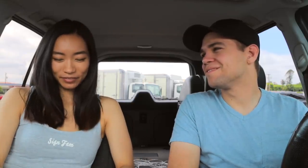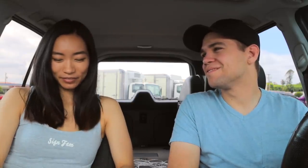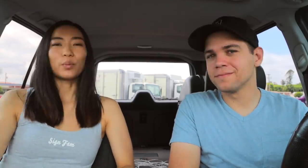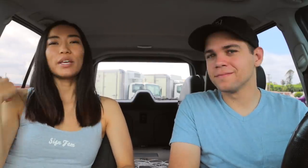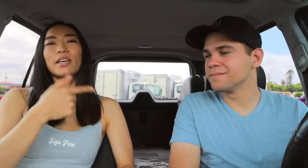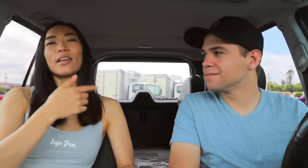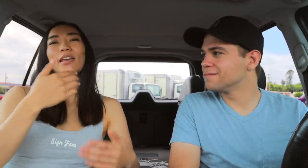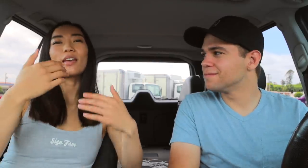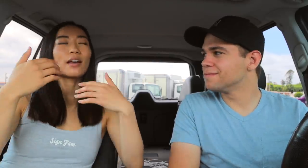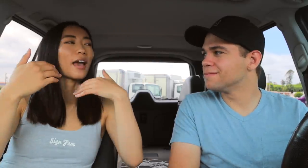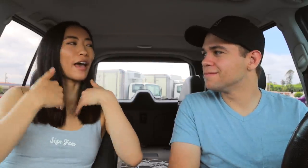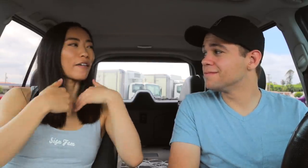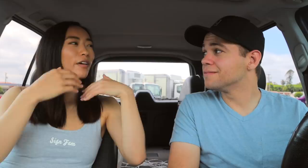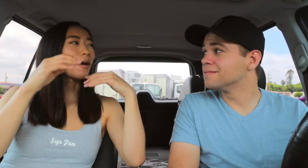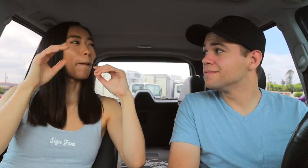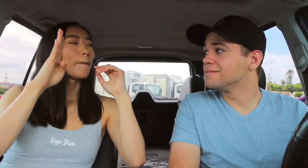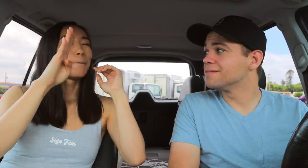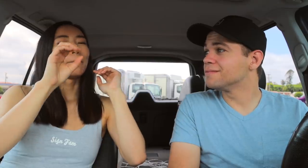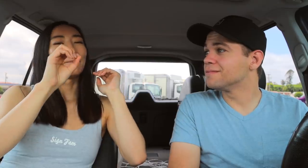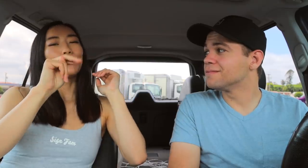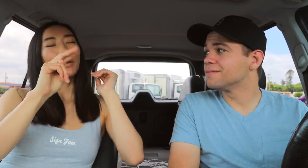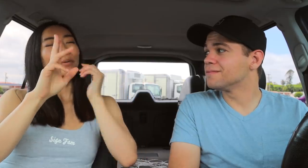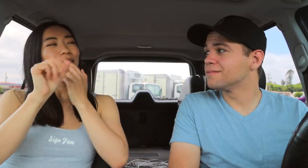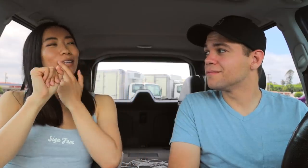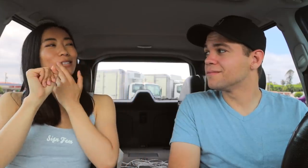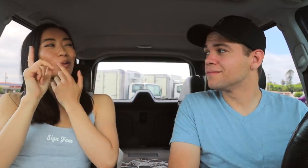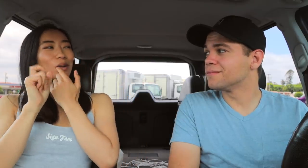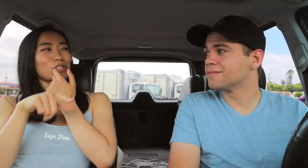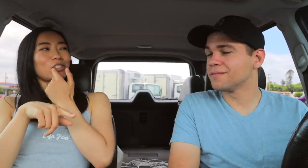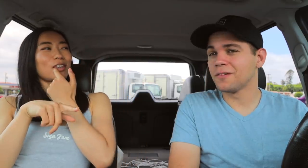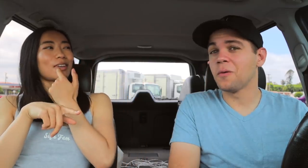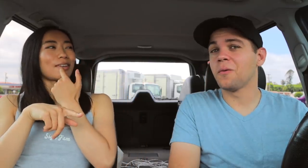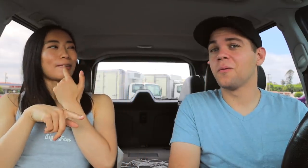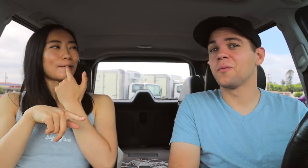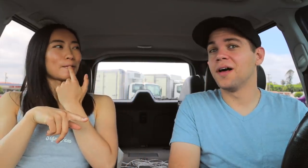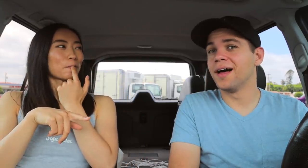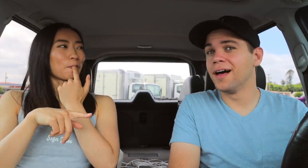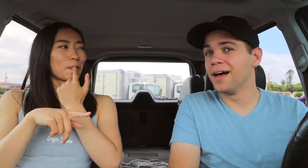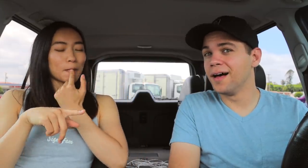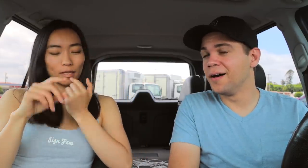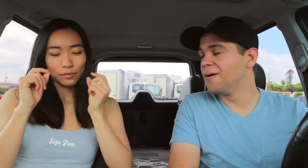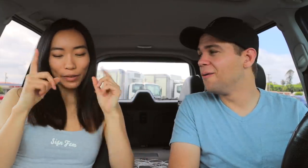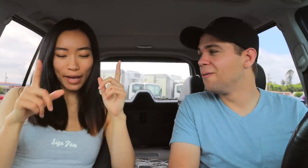We have a bonus question. Surprise.